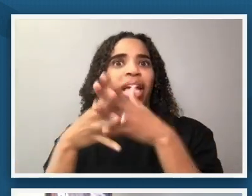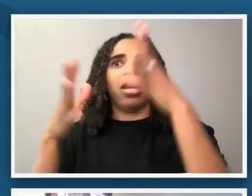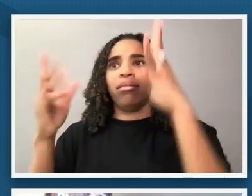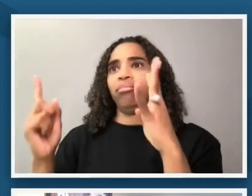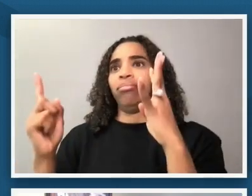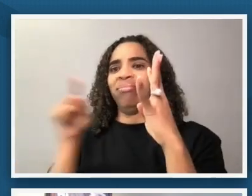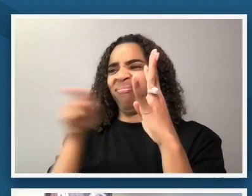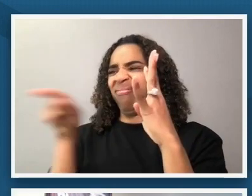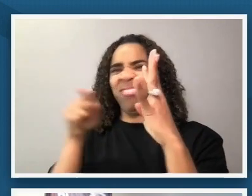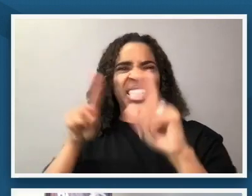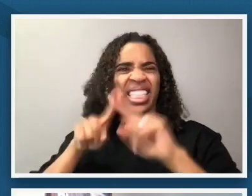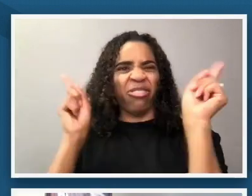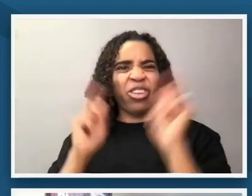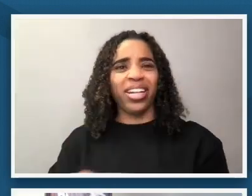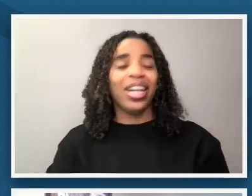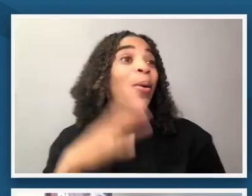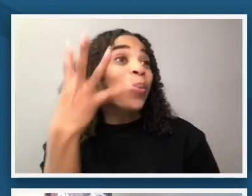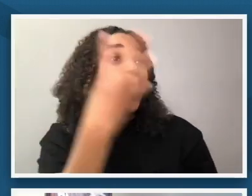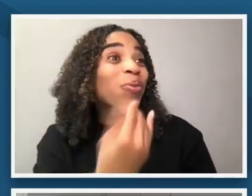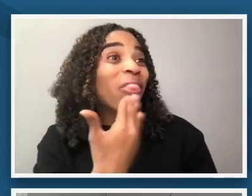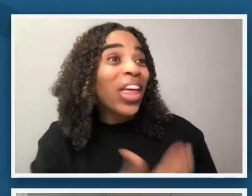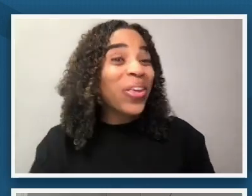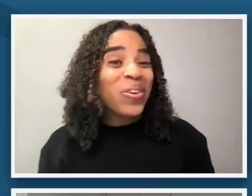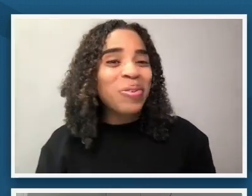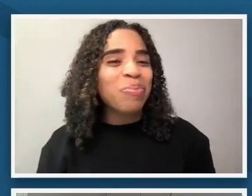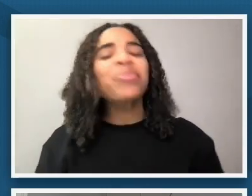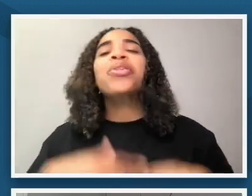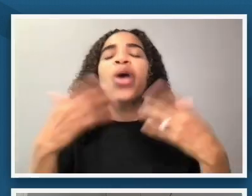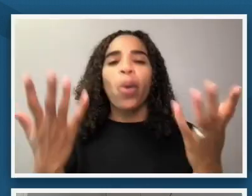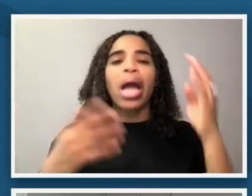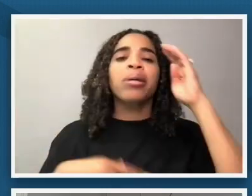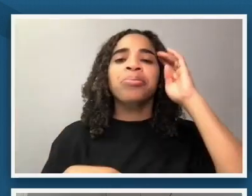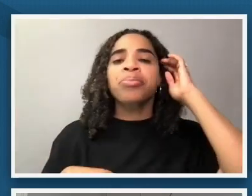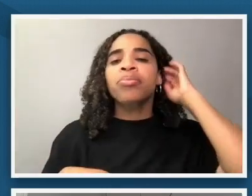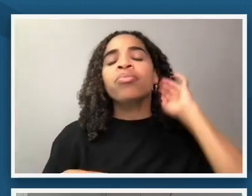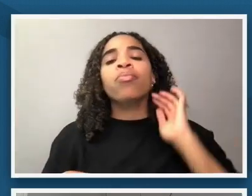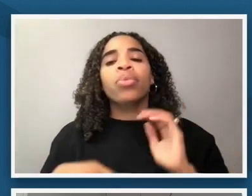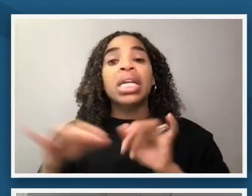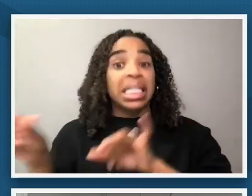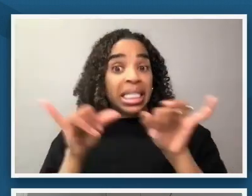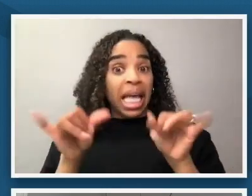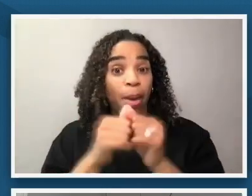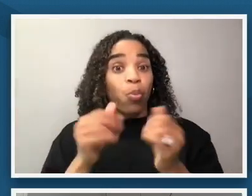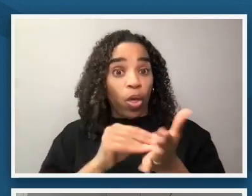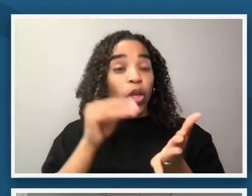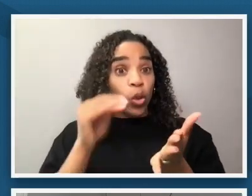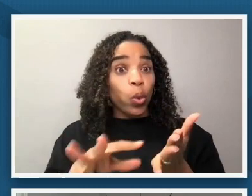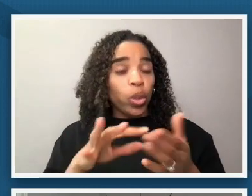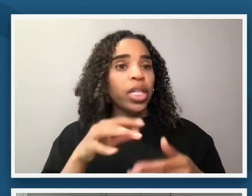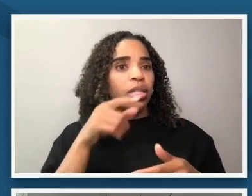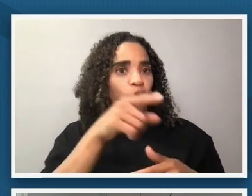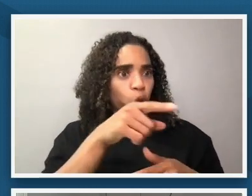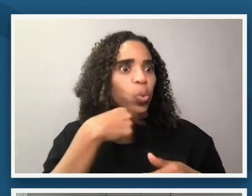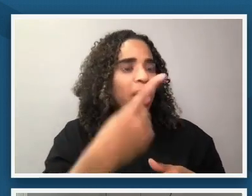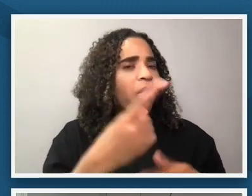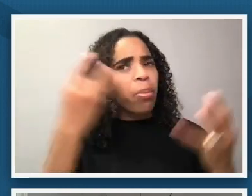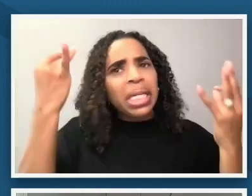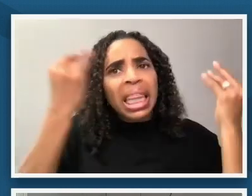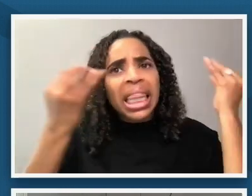yeah beautiful thank you so just as we would with students to invite people into thinking is wonderful right so